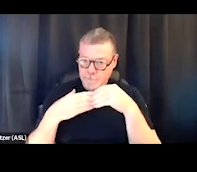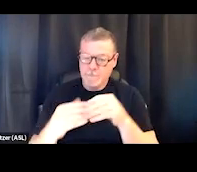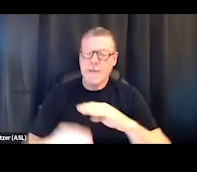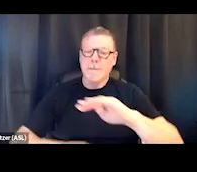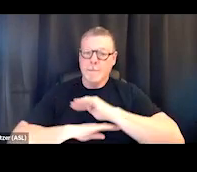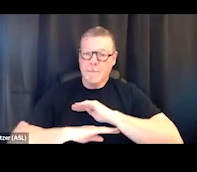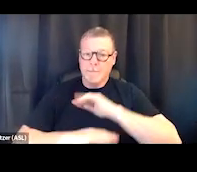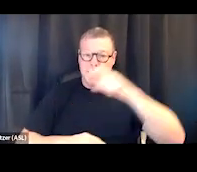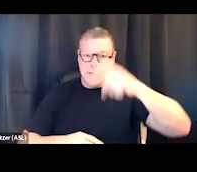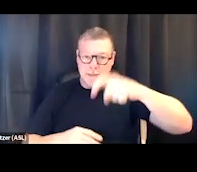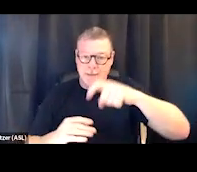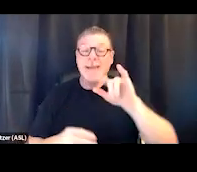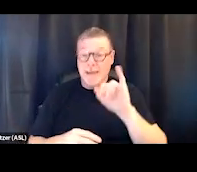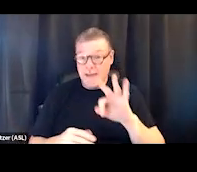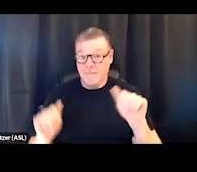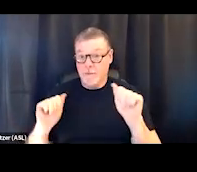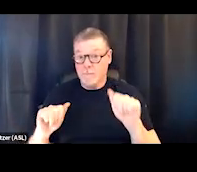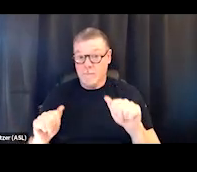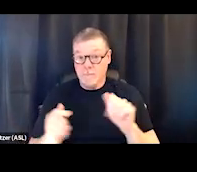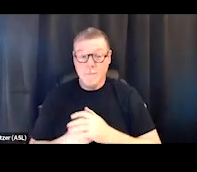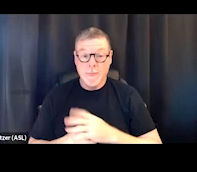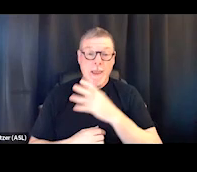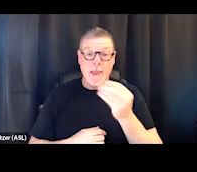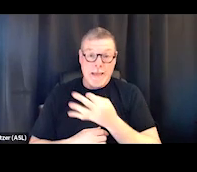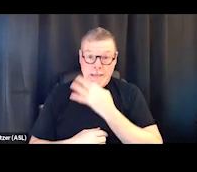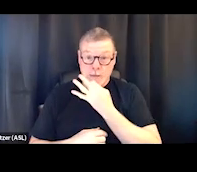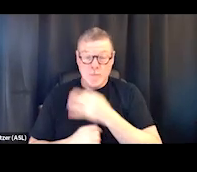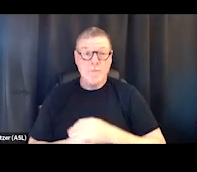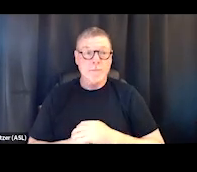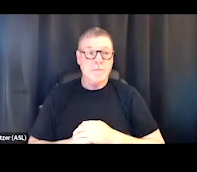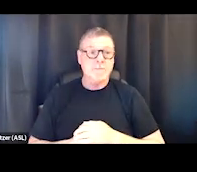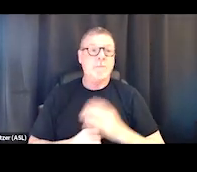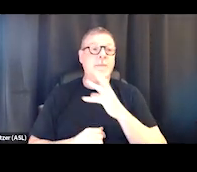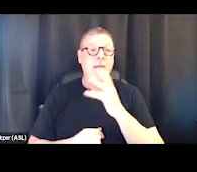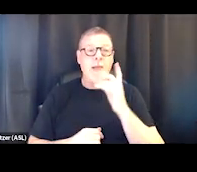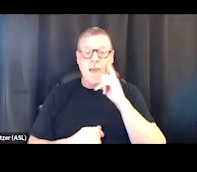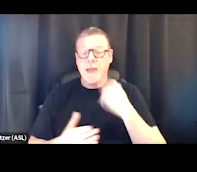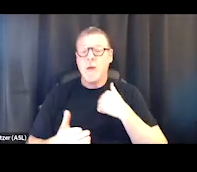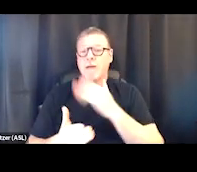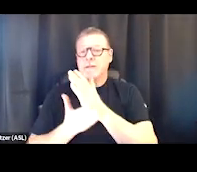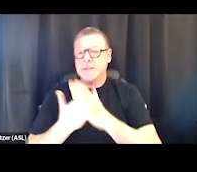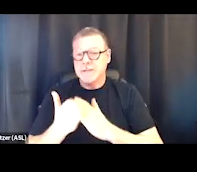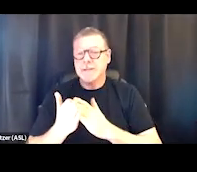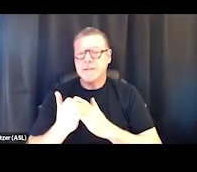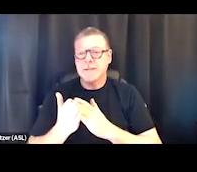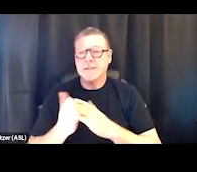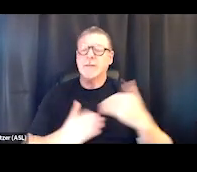if we have the capacity and the expertise. I think we have sometimes a responsibility